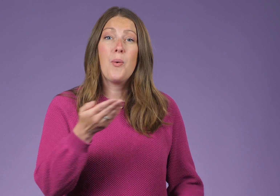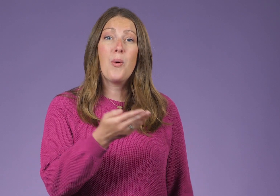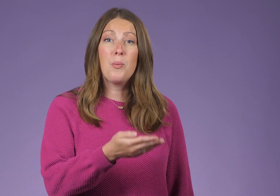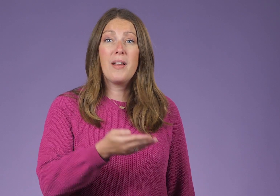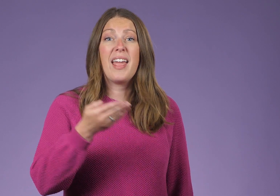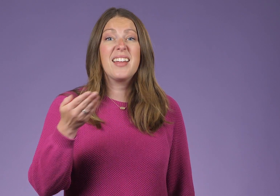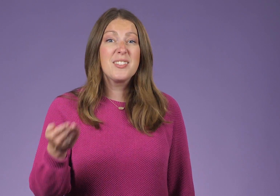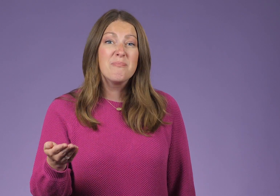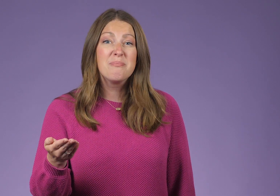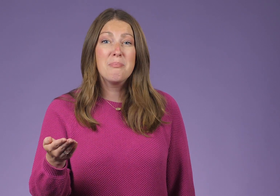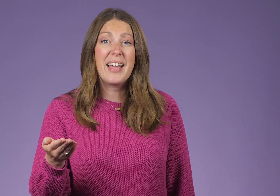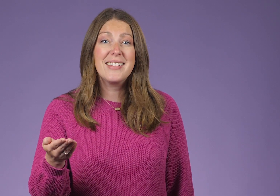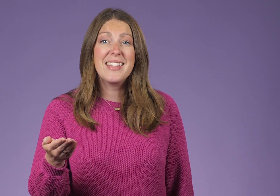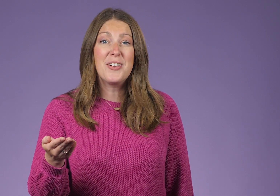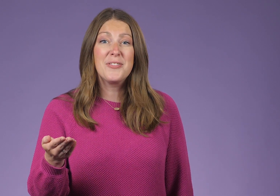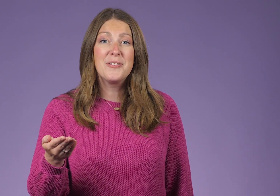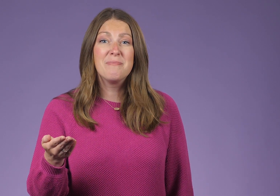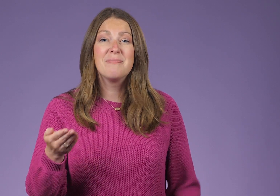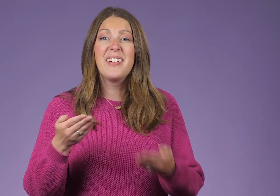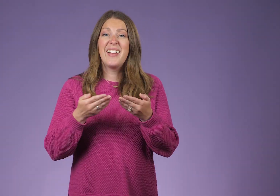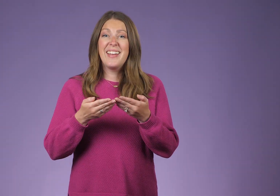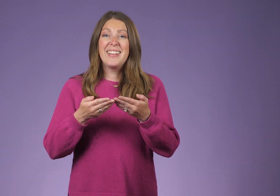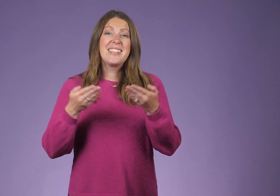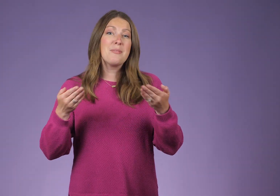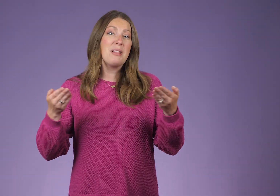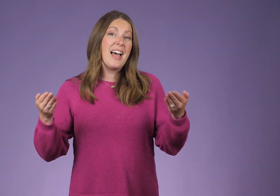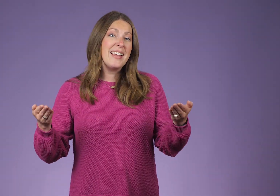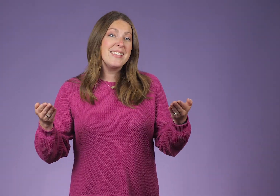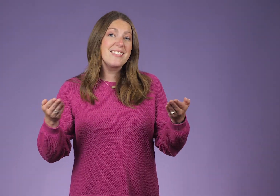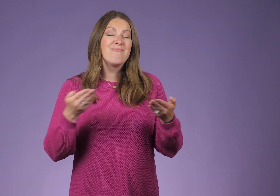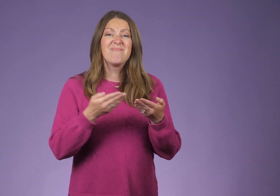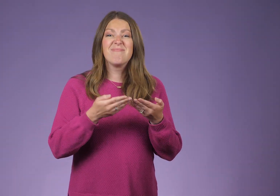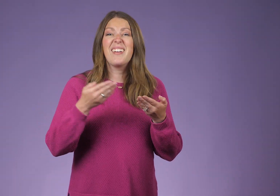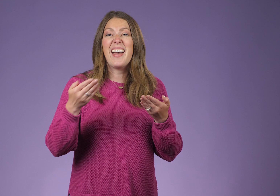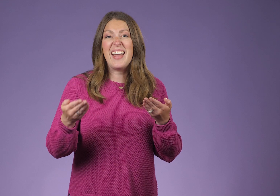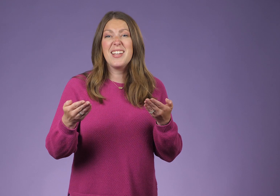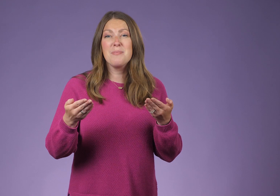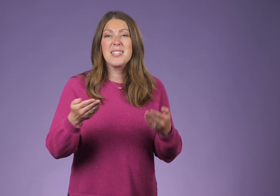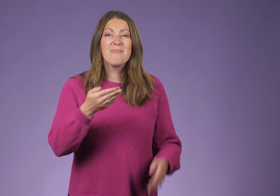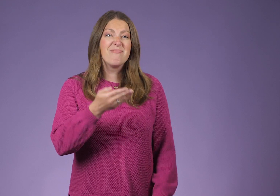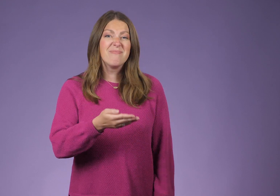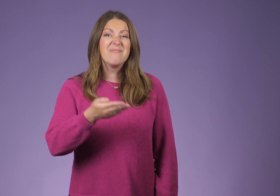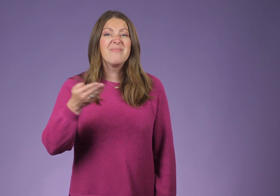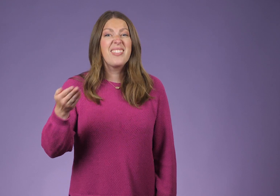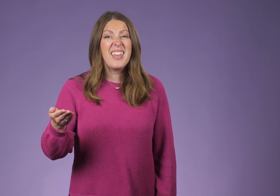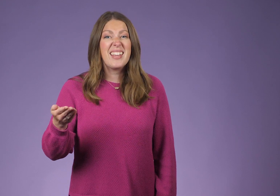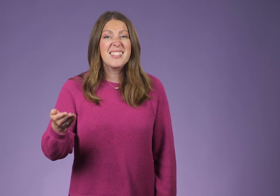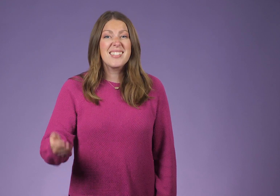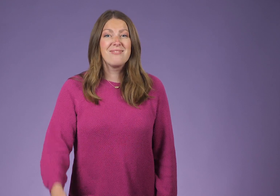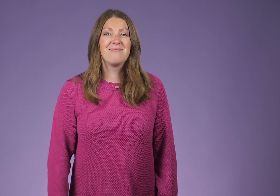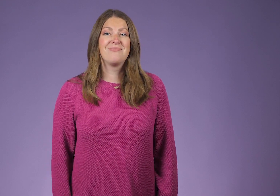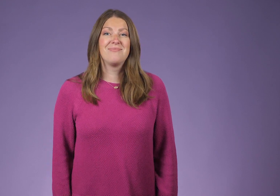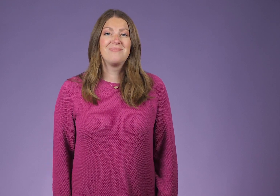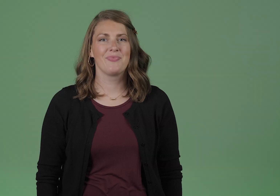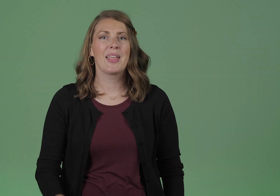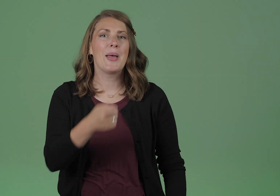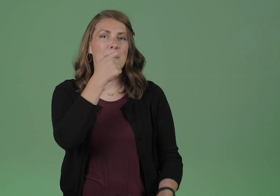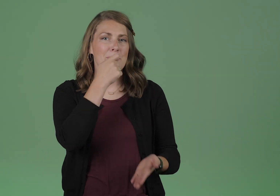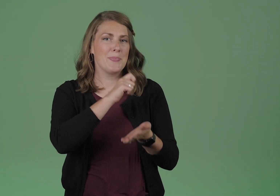Or one hand by itself. Supplies, items. Things.